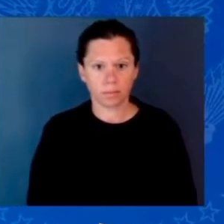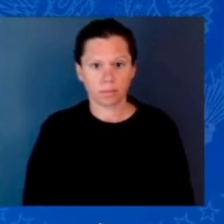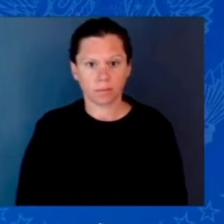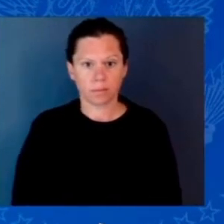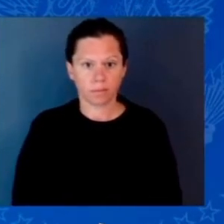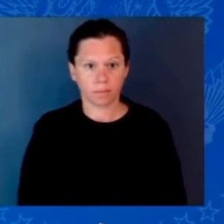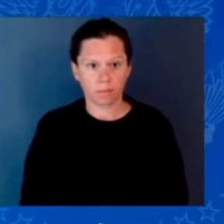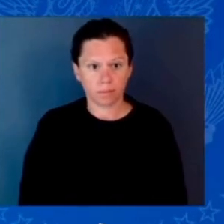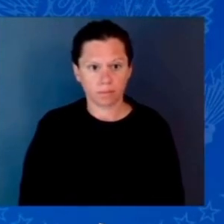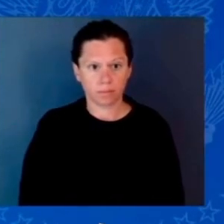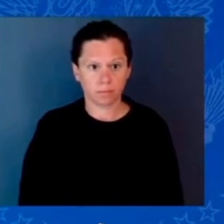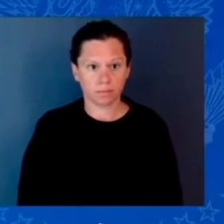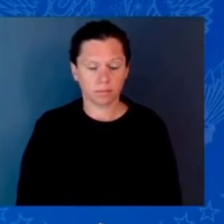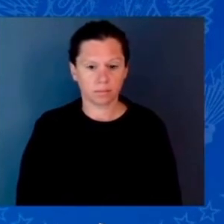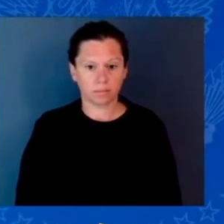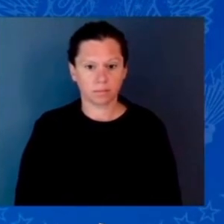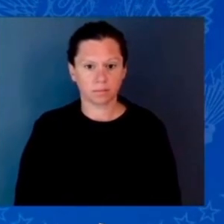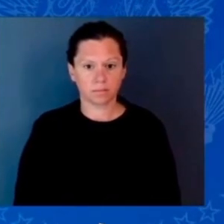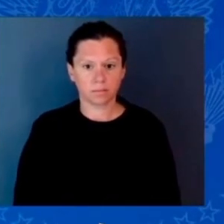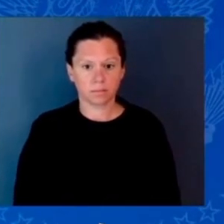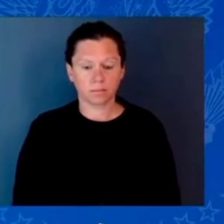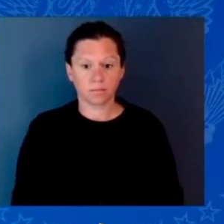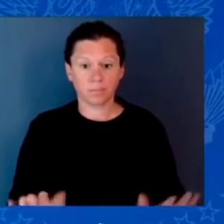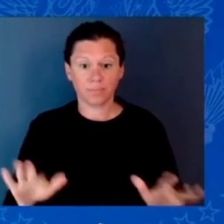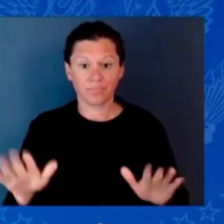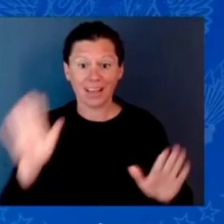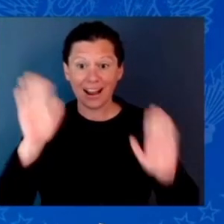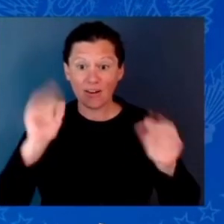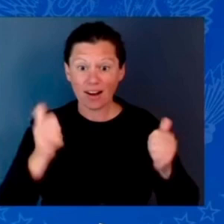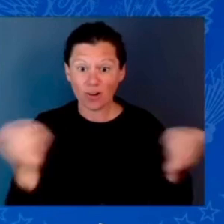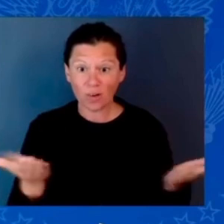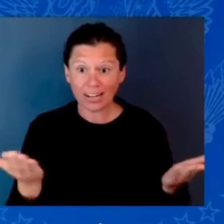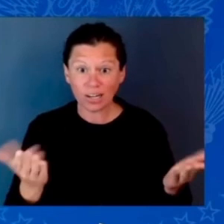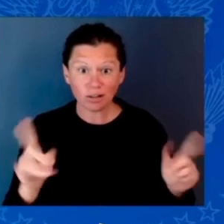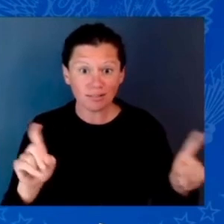BIDEN SUPPORT